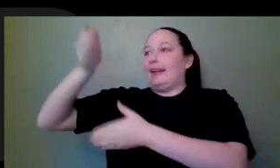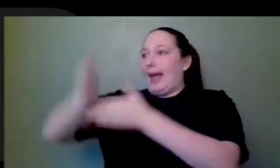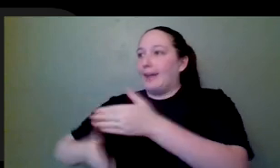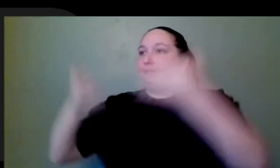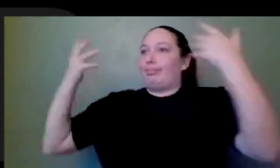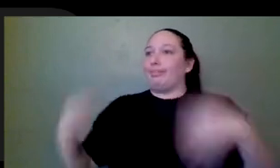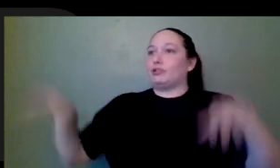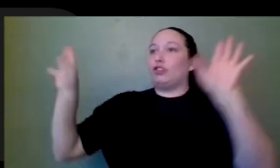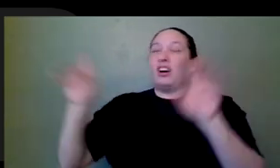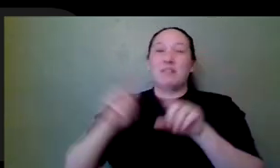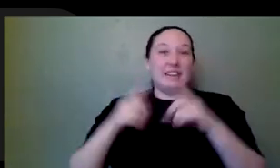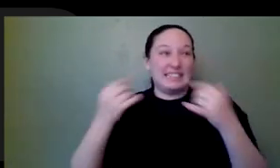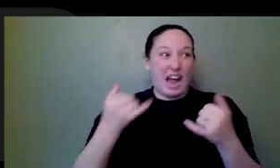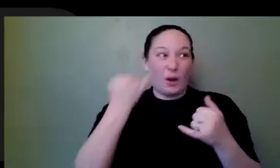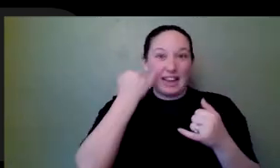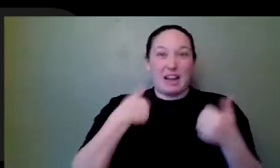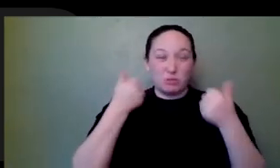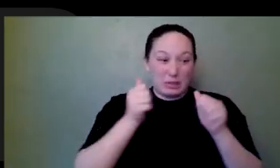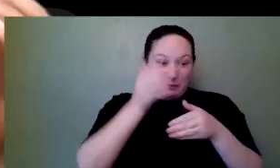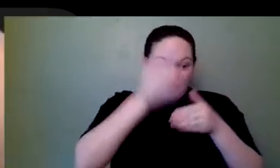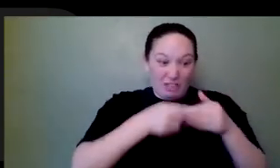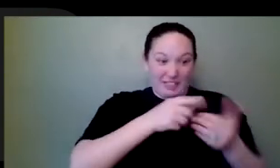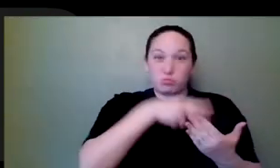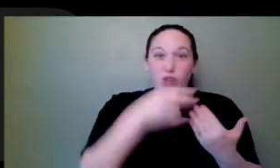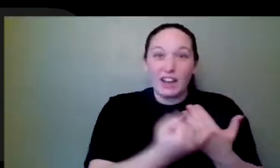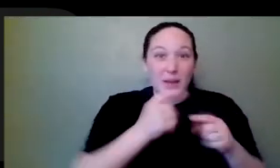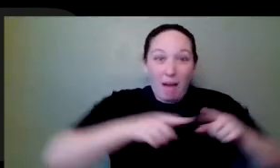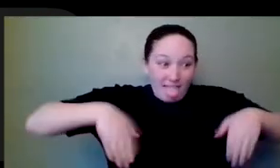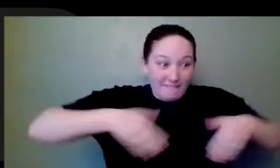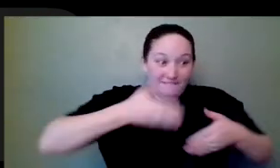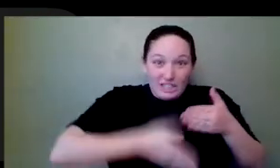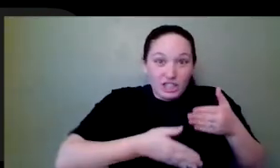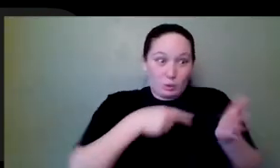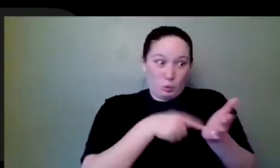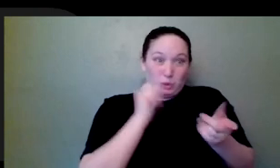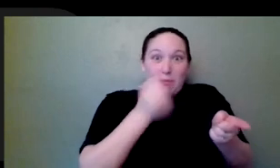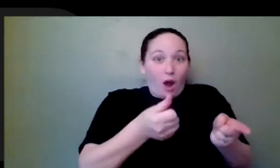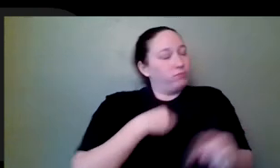delivered tomorrow and it's not there yet. The work has to be done when your deadline is two